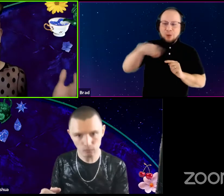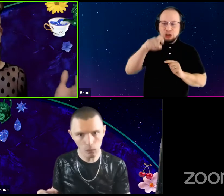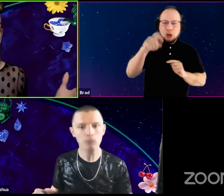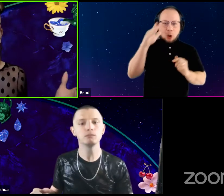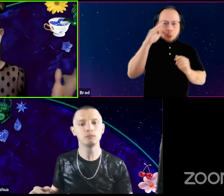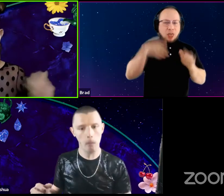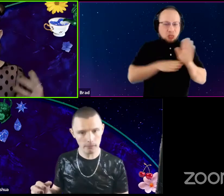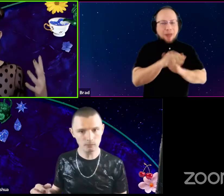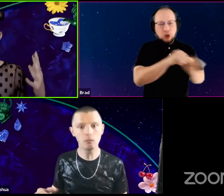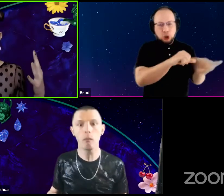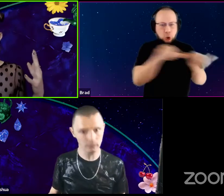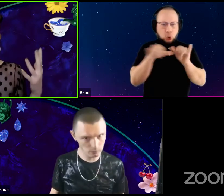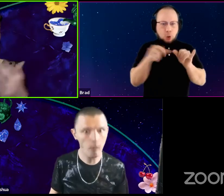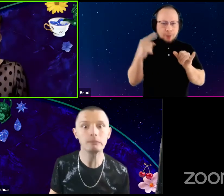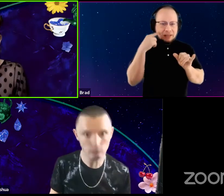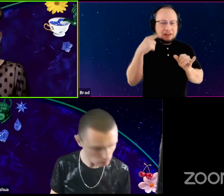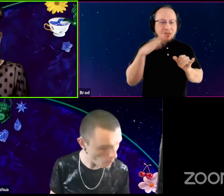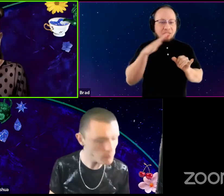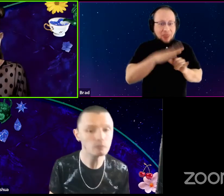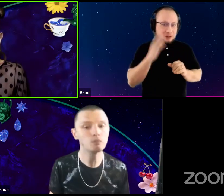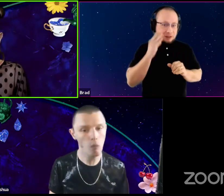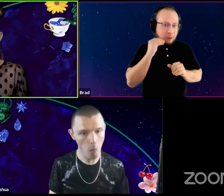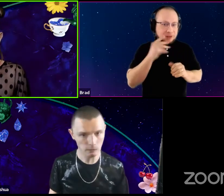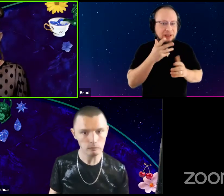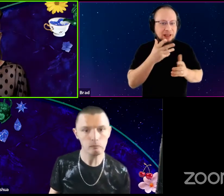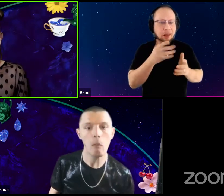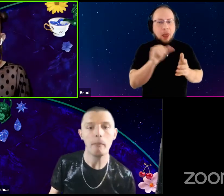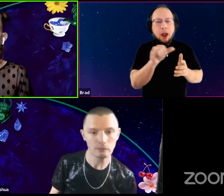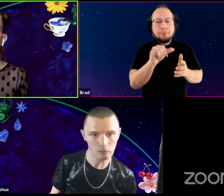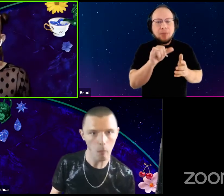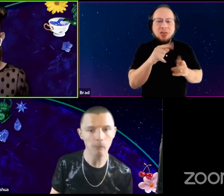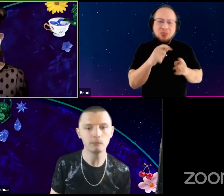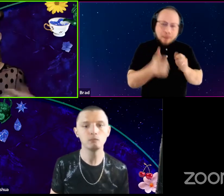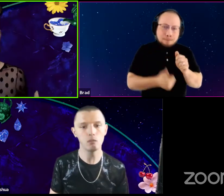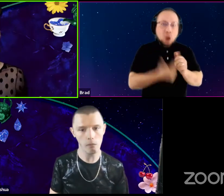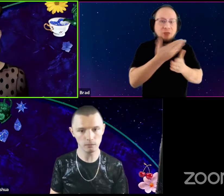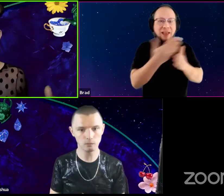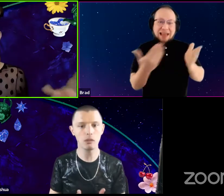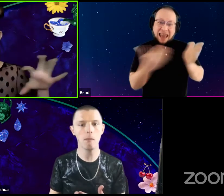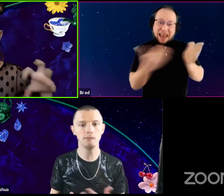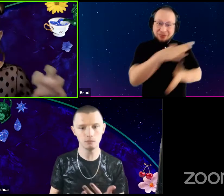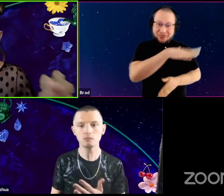because they're experiencing like the most things working against them from our society.